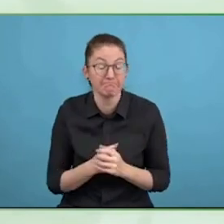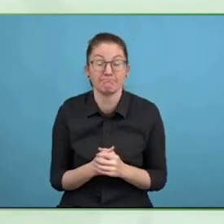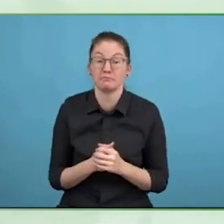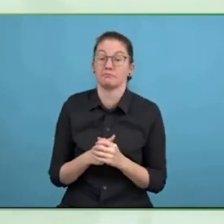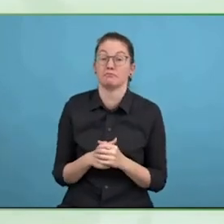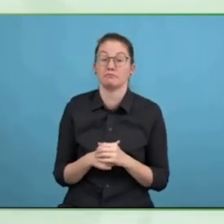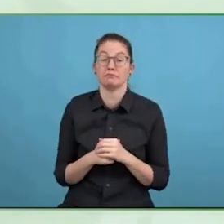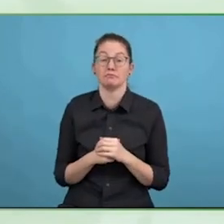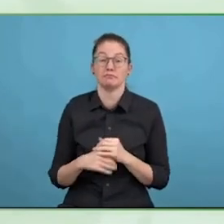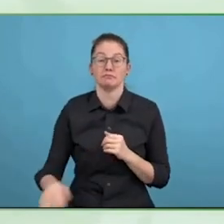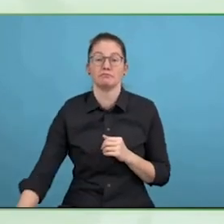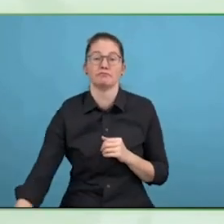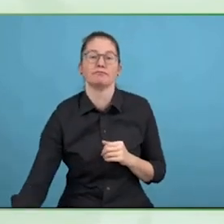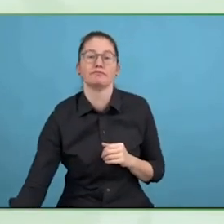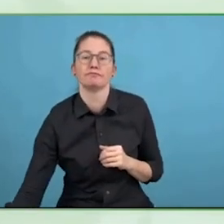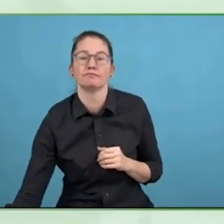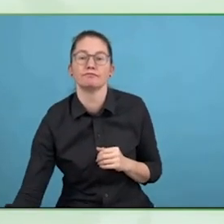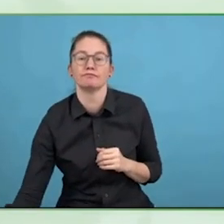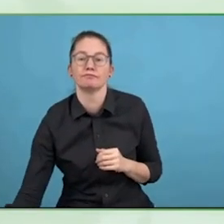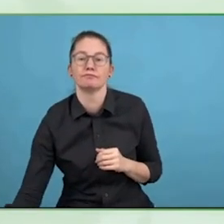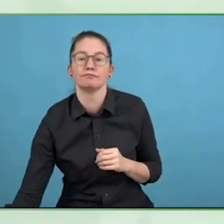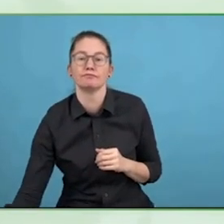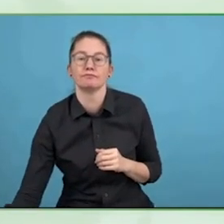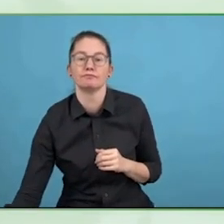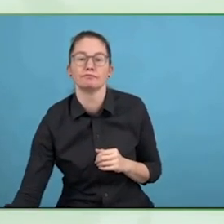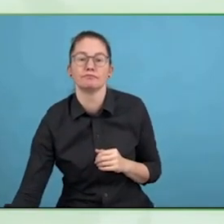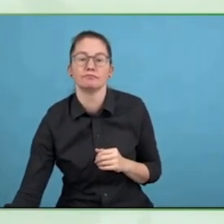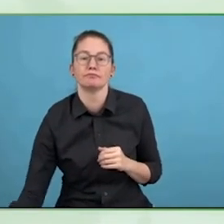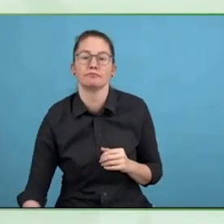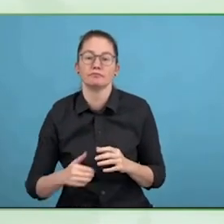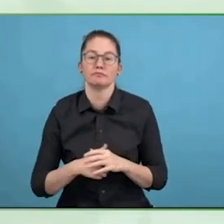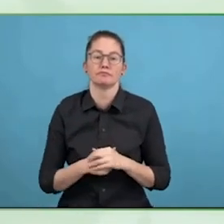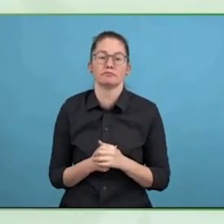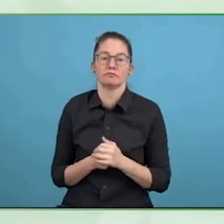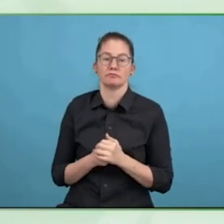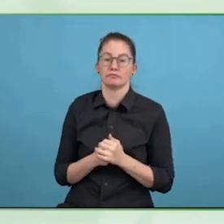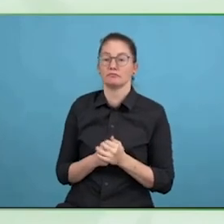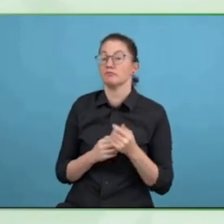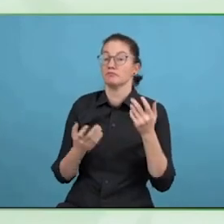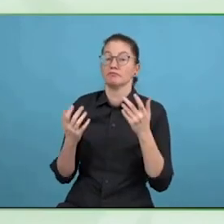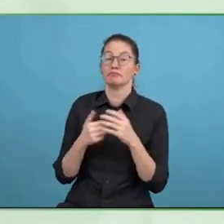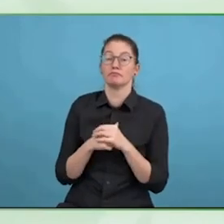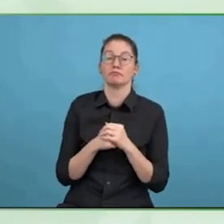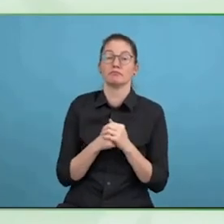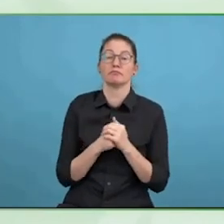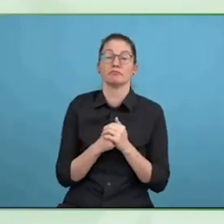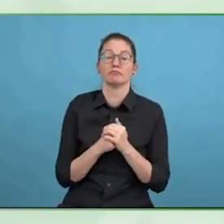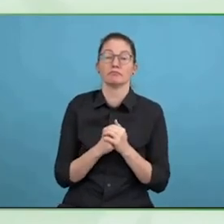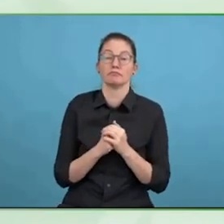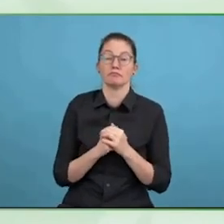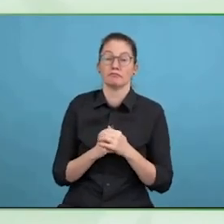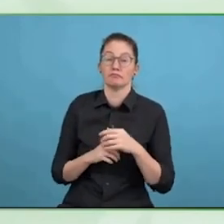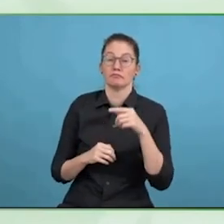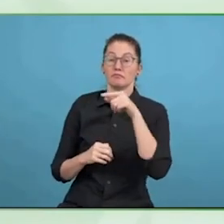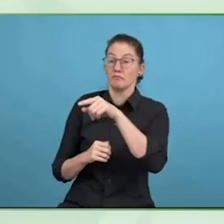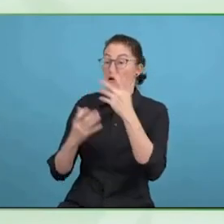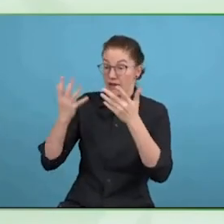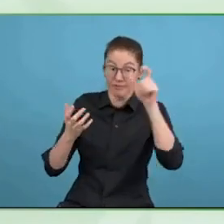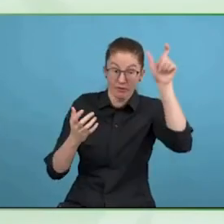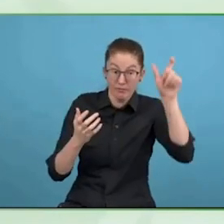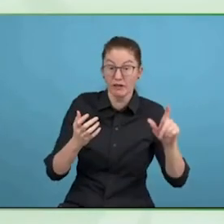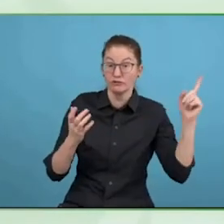I would say that we are in the early stages of that work.